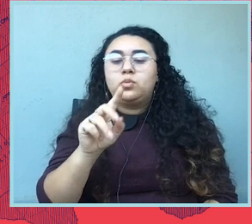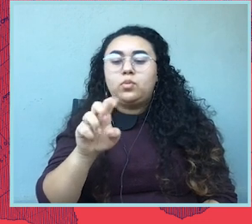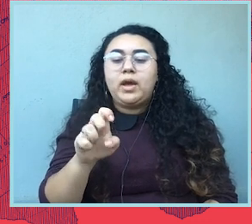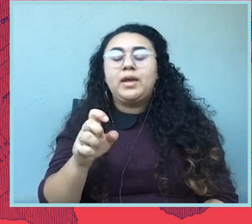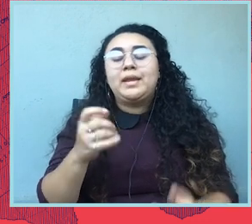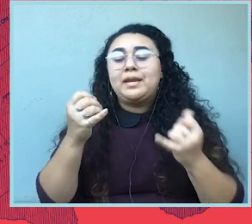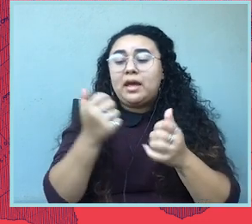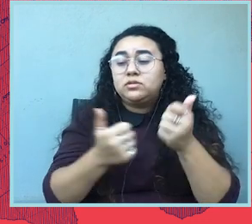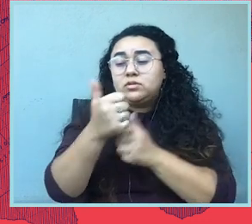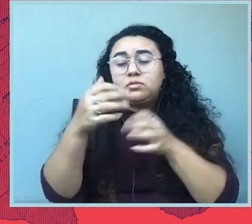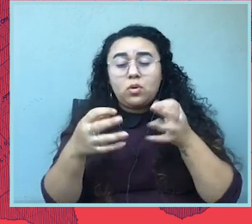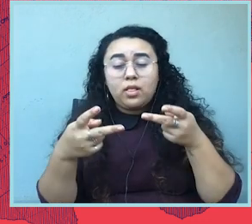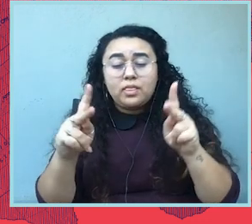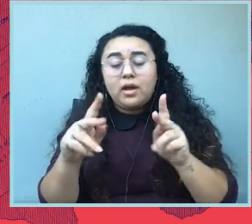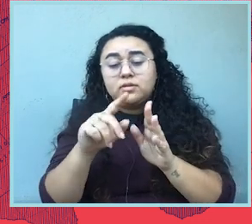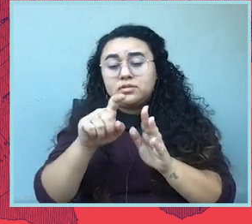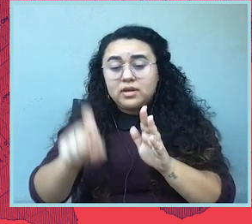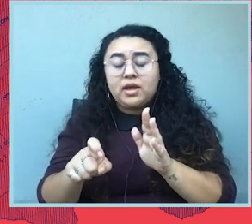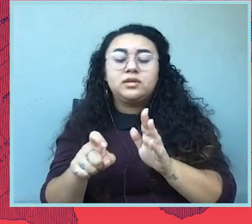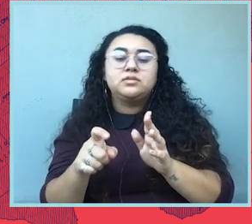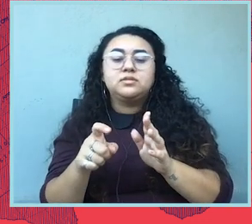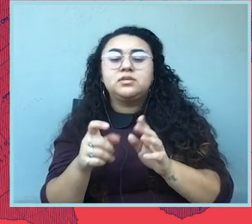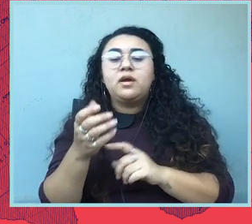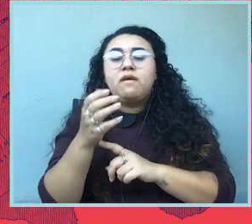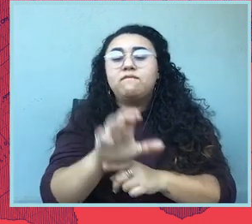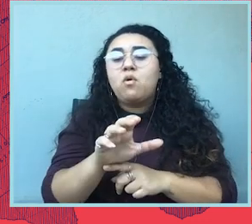the nation's most extreme abortion ban for months.